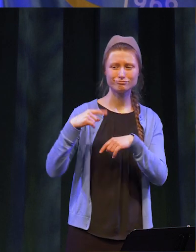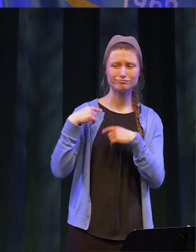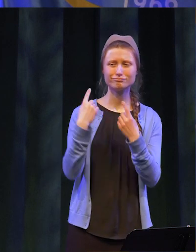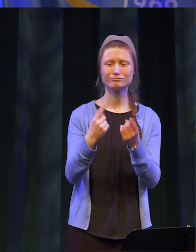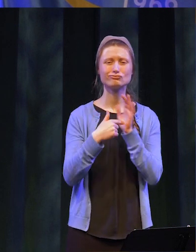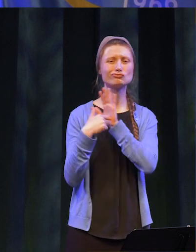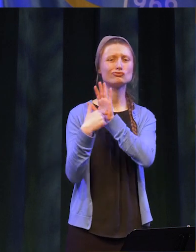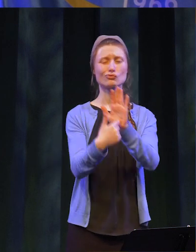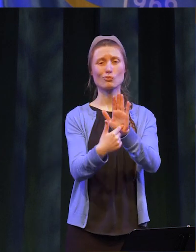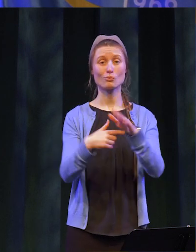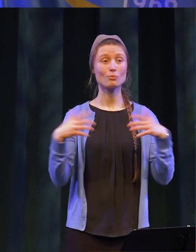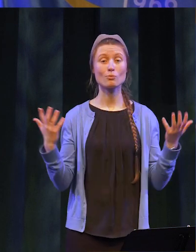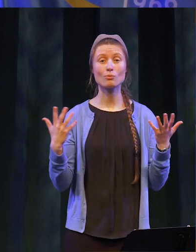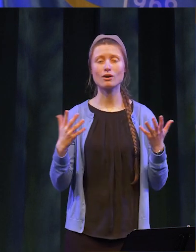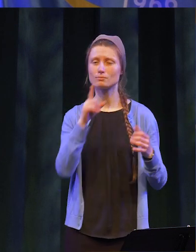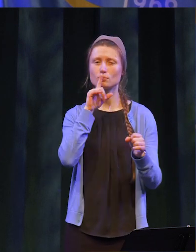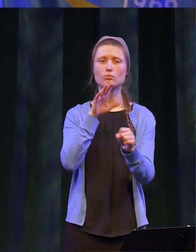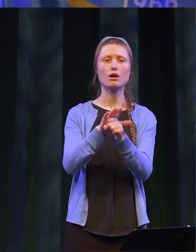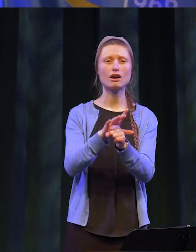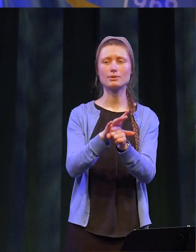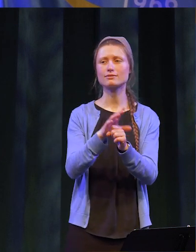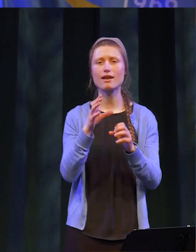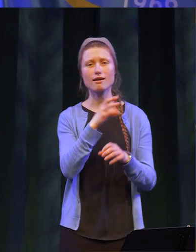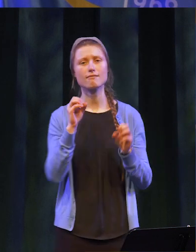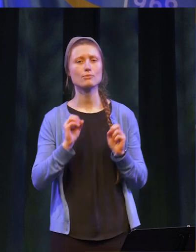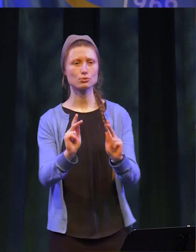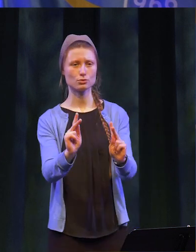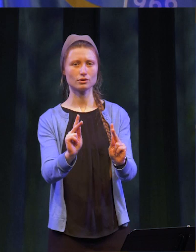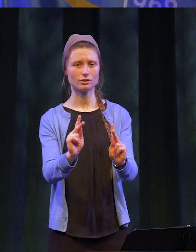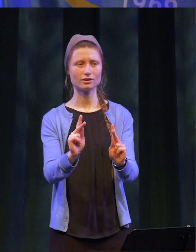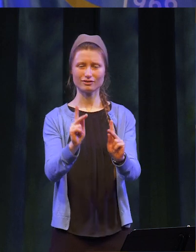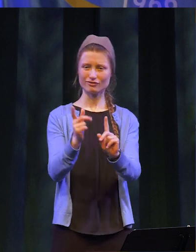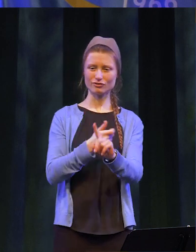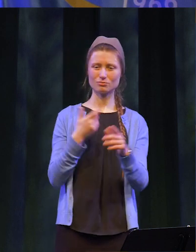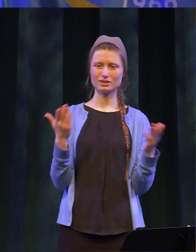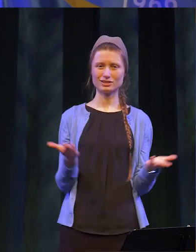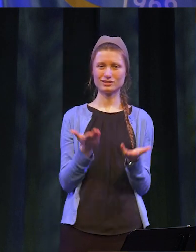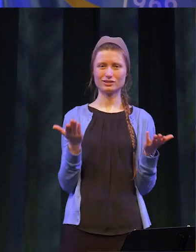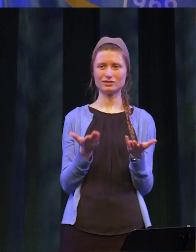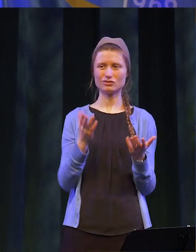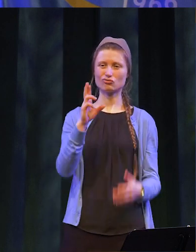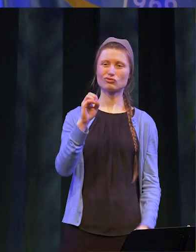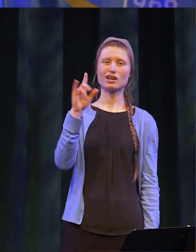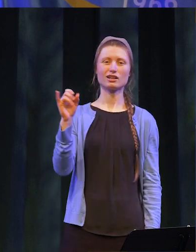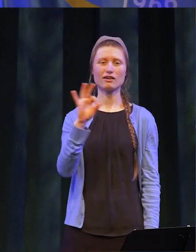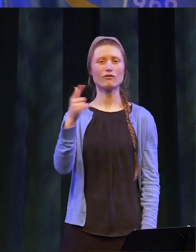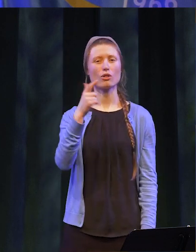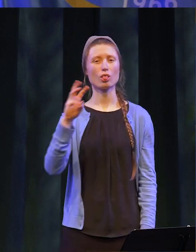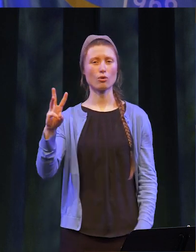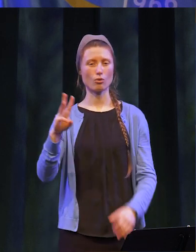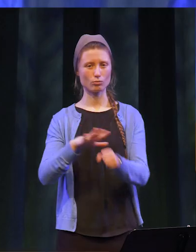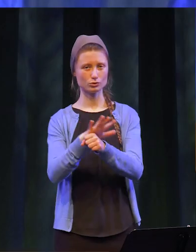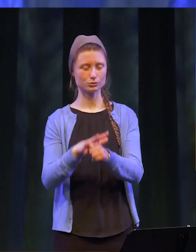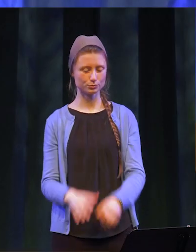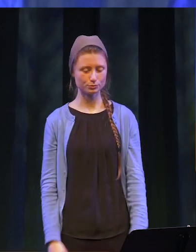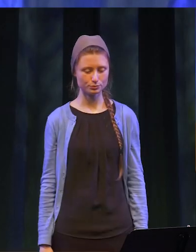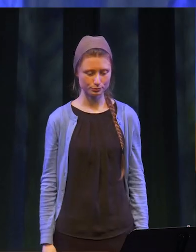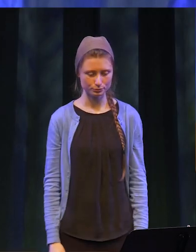continually demonstrate the promise and opportunity that is the reality of the GLOW Region. This